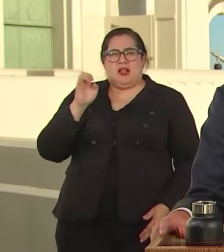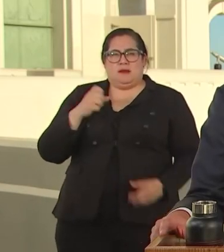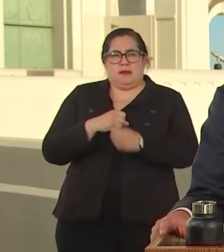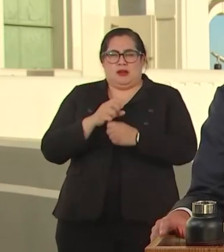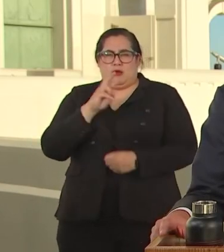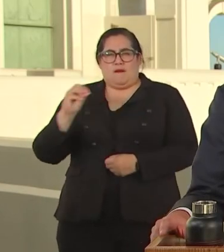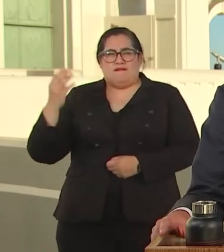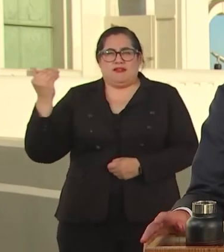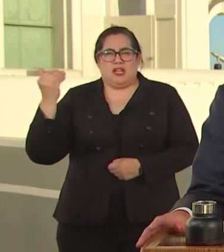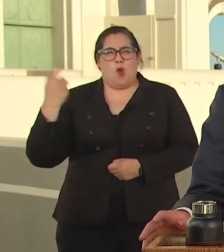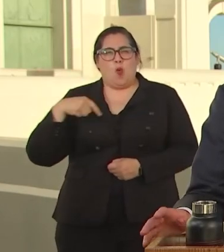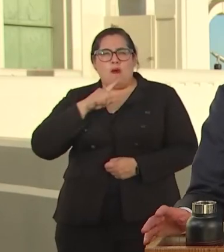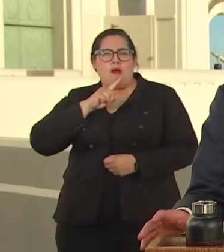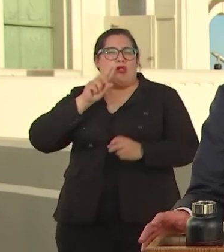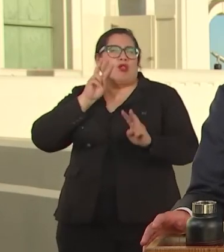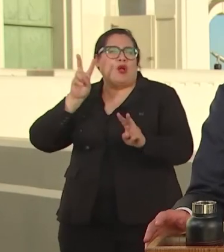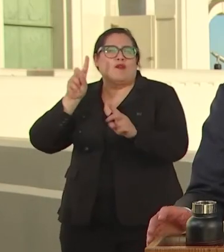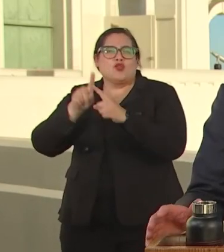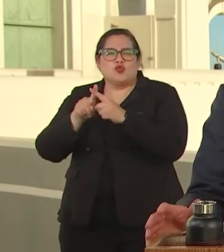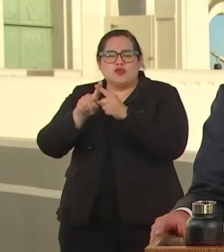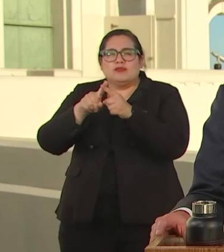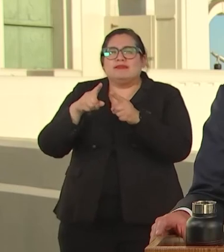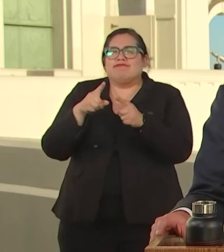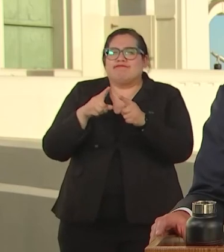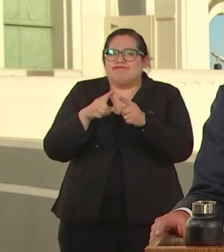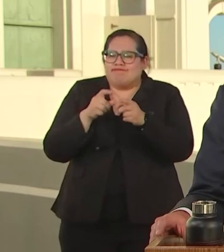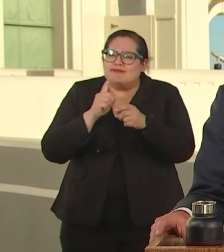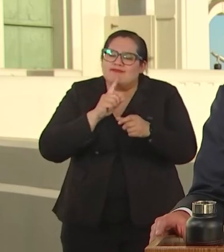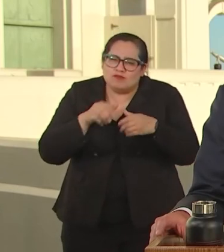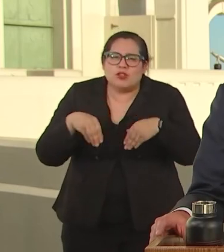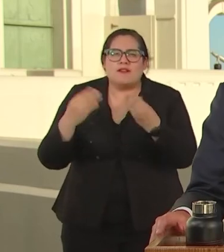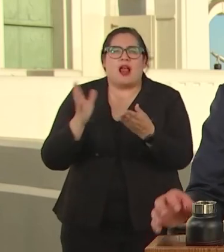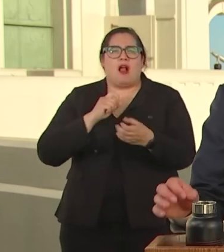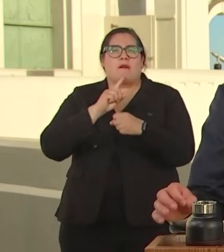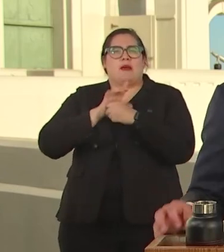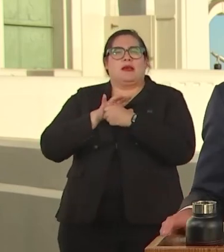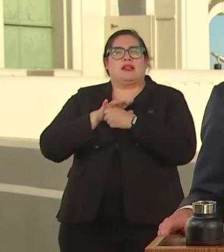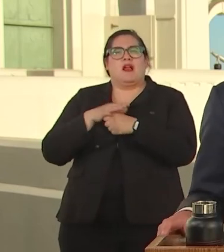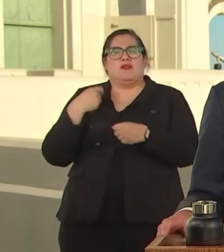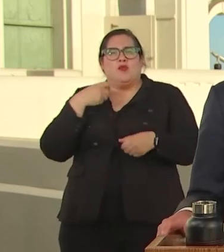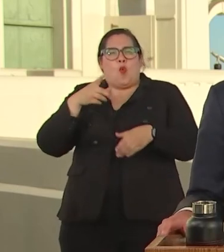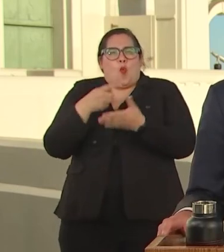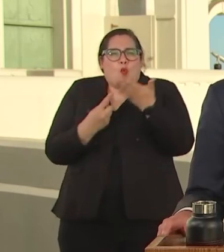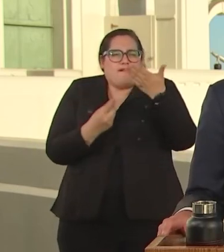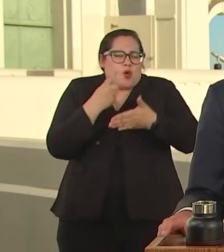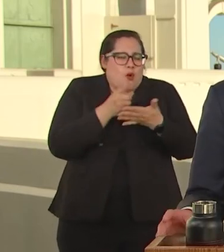PANELING TO REVAOUT INVESTMENTS WE'VE MADE OVER THE LAST SIX YEARS. WAY TO SEE MAKE IT MUCH EASIER